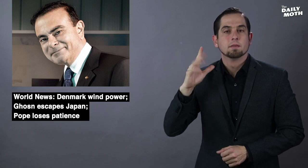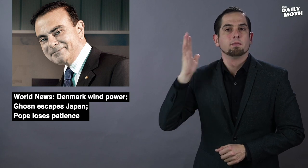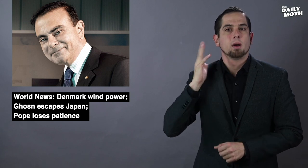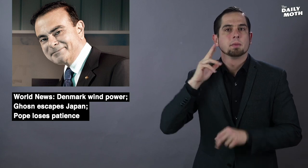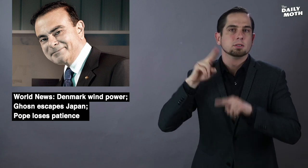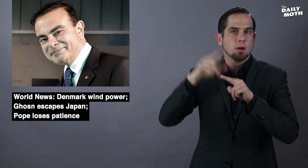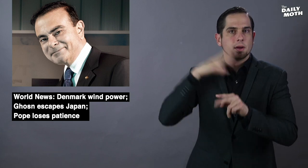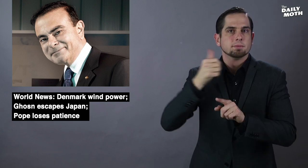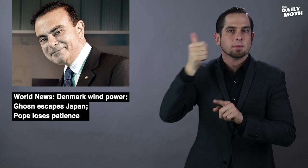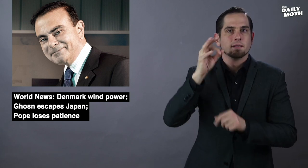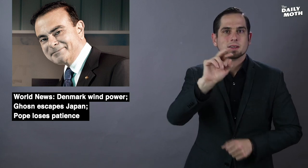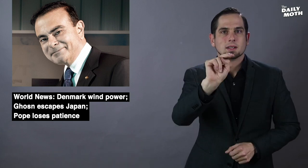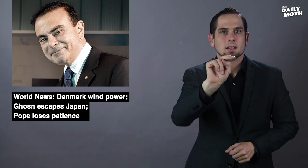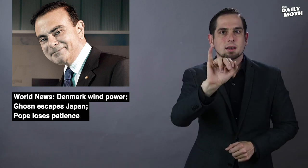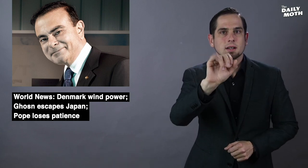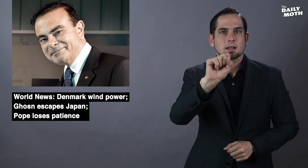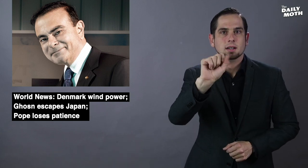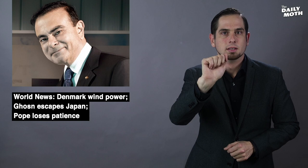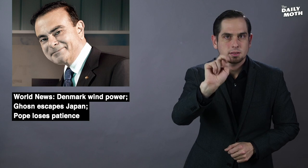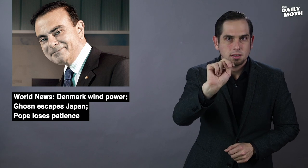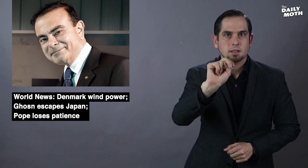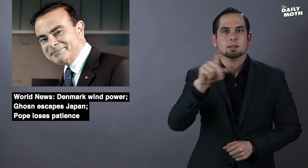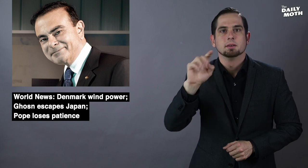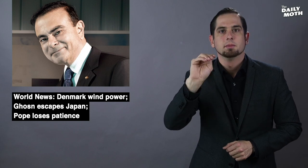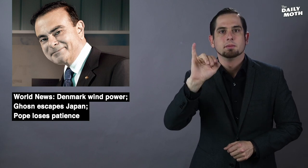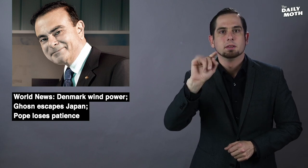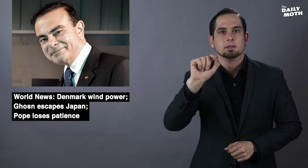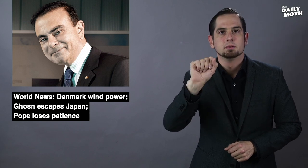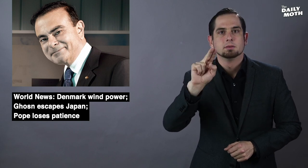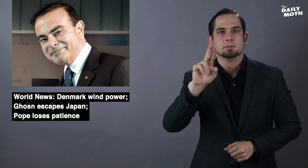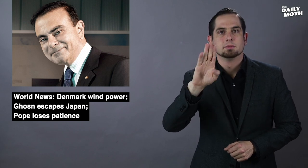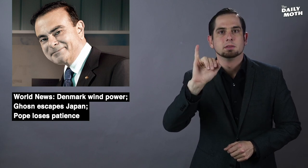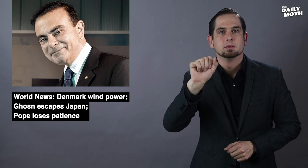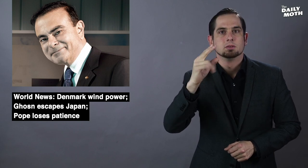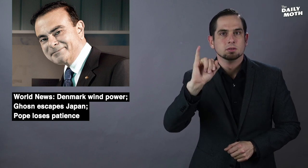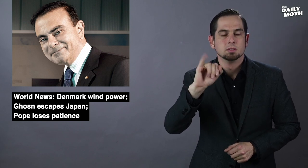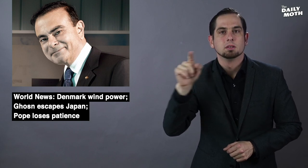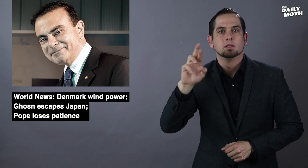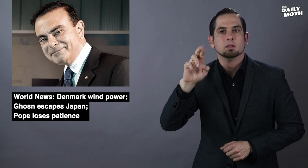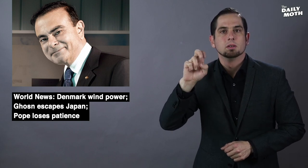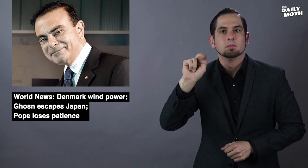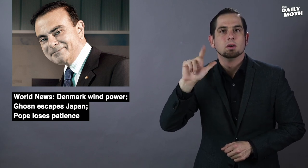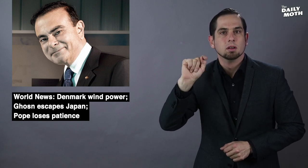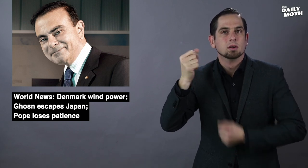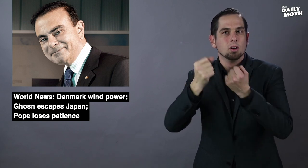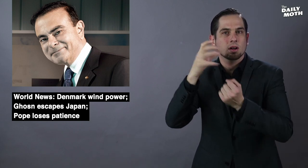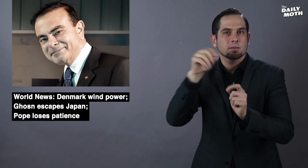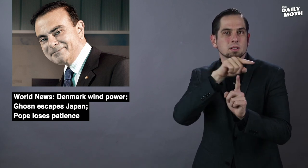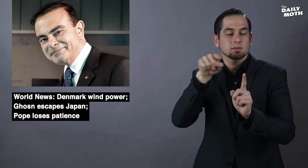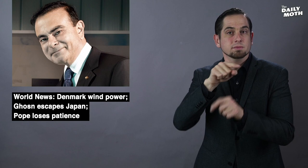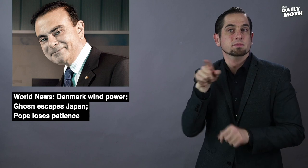the former chairman of Nissan and Mitsubishi and Renault,